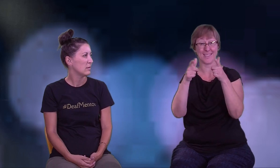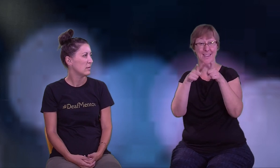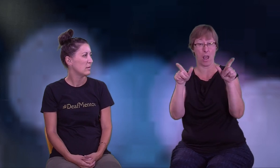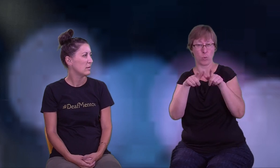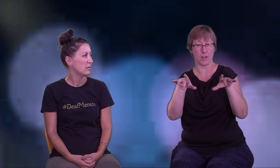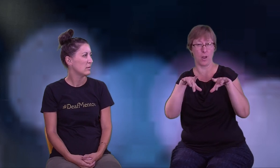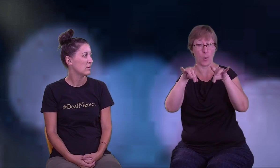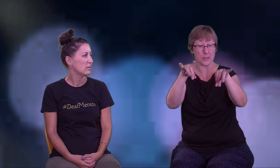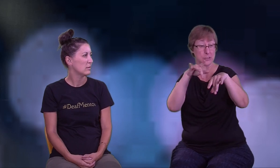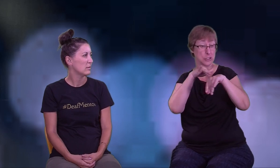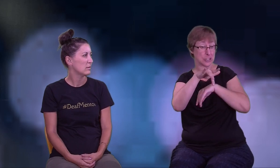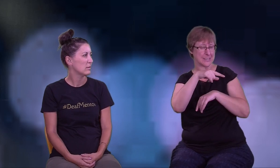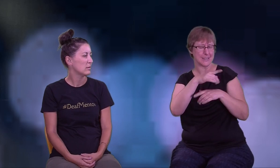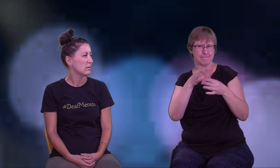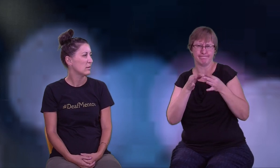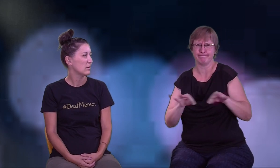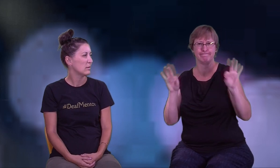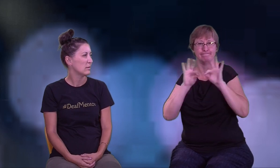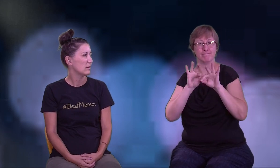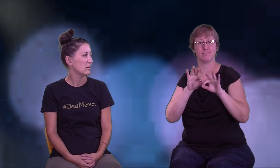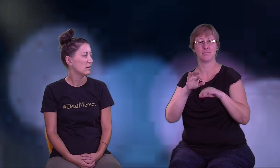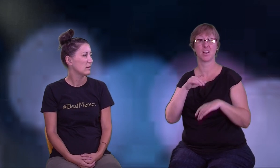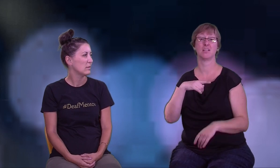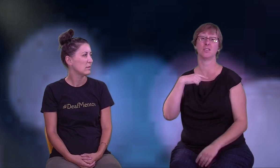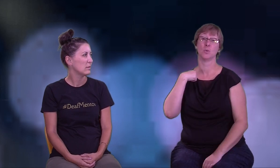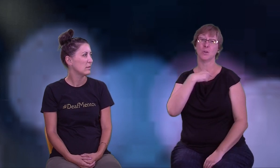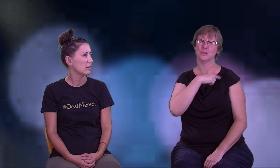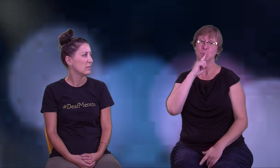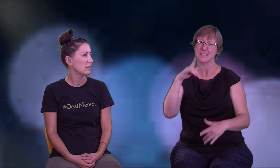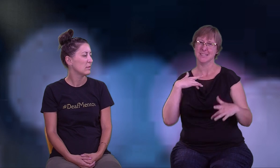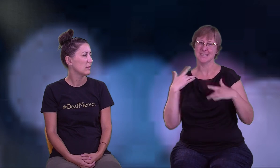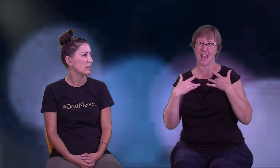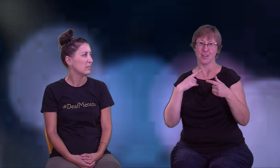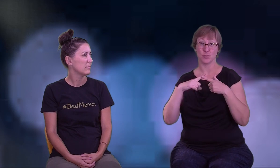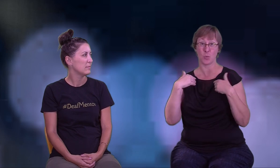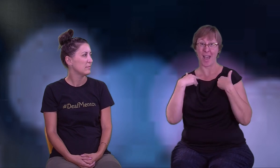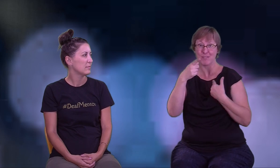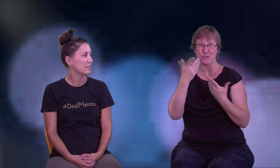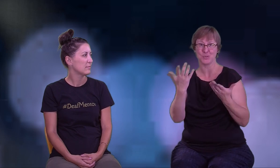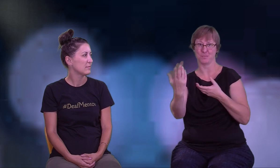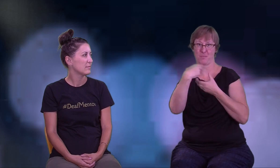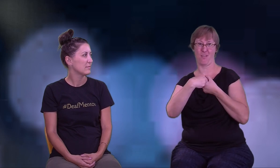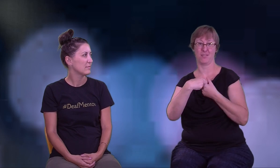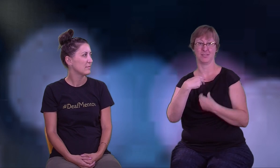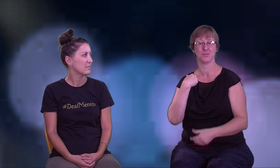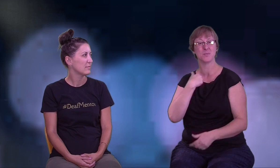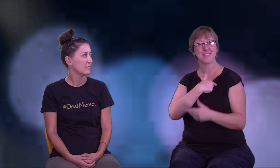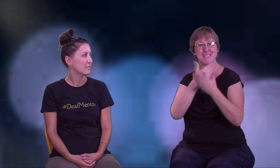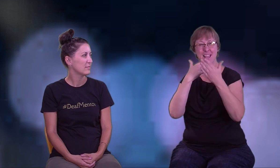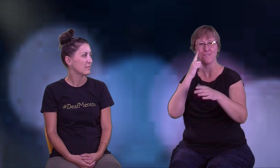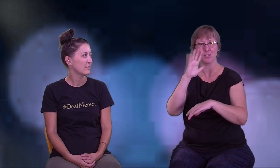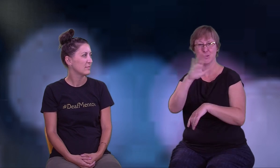deaf mentoring program, and the importance of how we can contribute to children and their language acquisition. Thank you so much for your time.